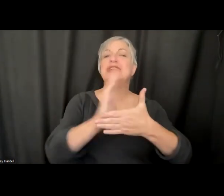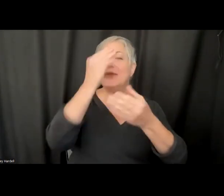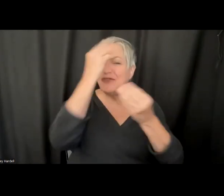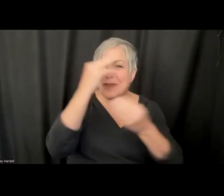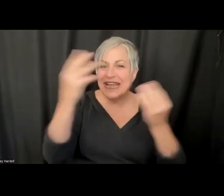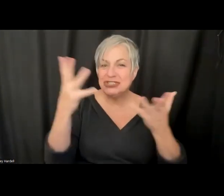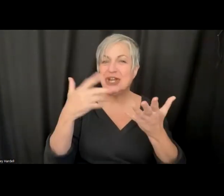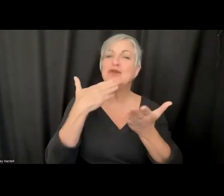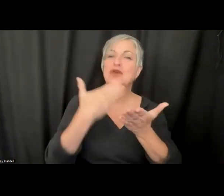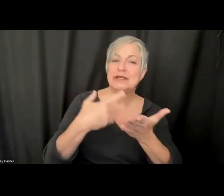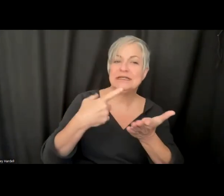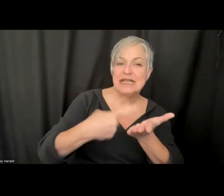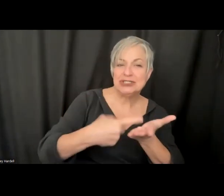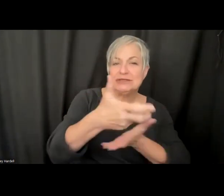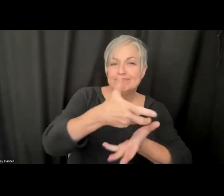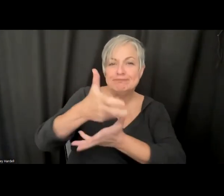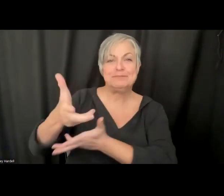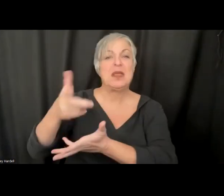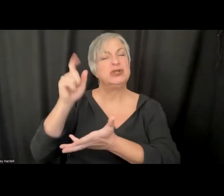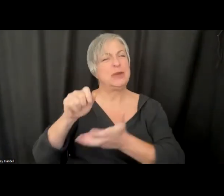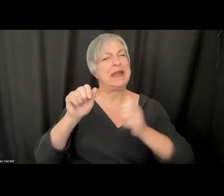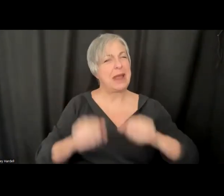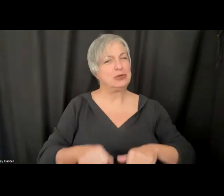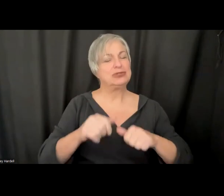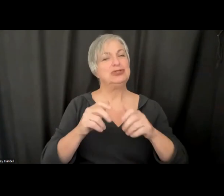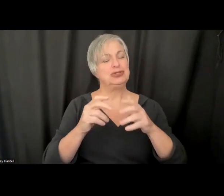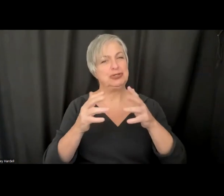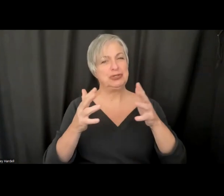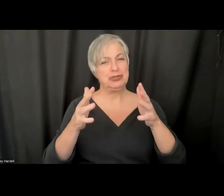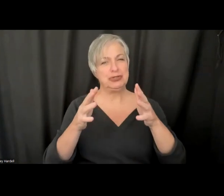should be able to get a little bit closer to figuring out what